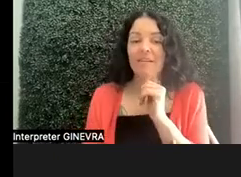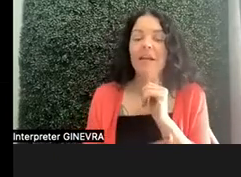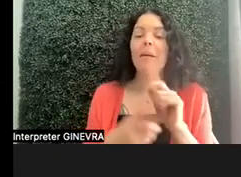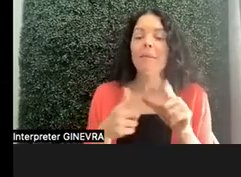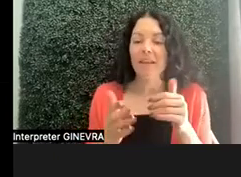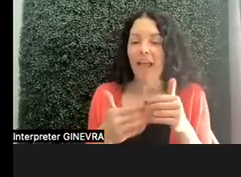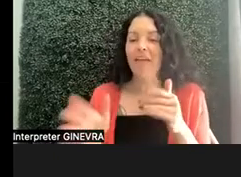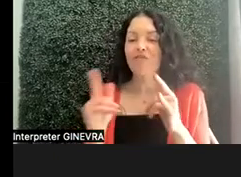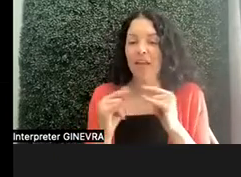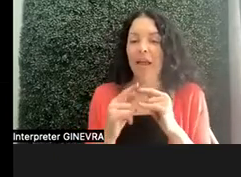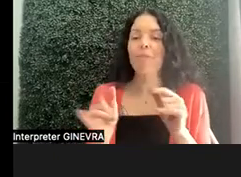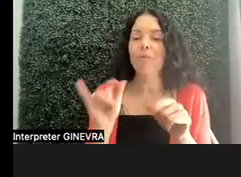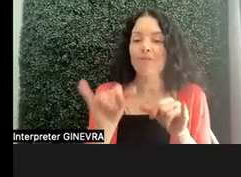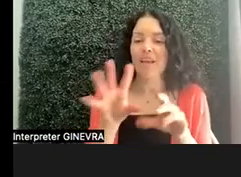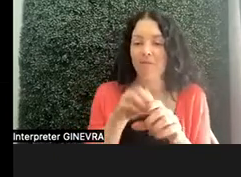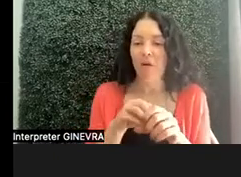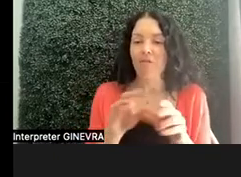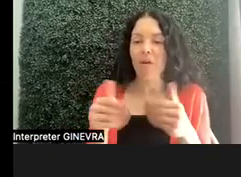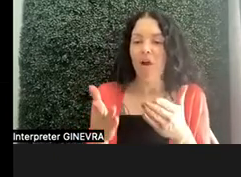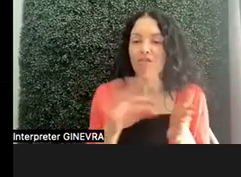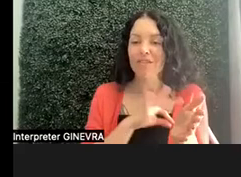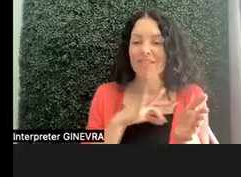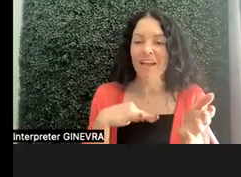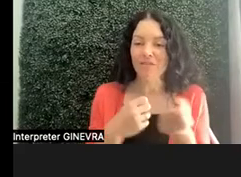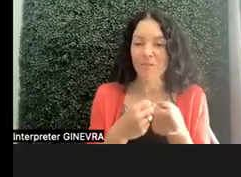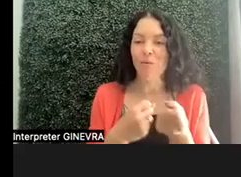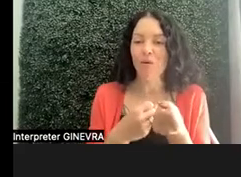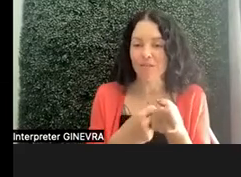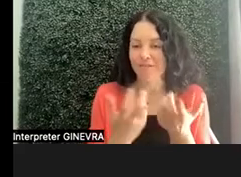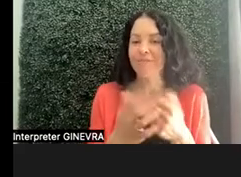And we offer staff support to those parents going forward.